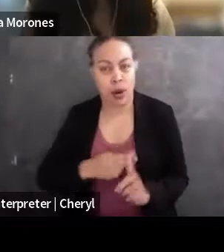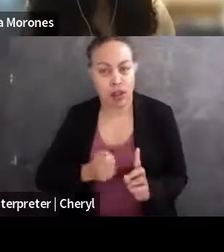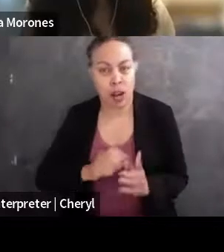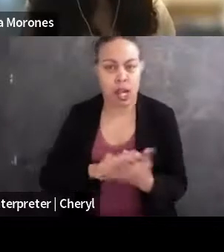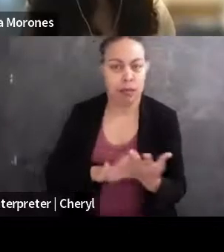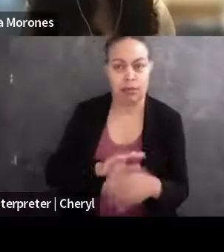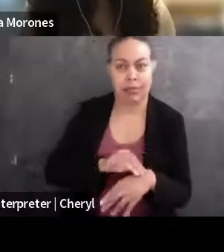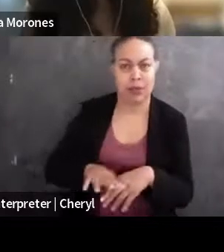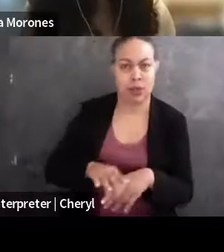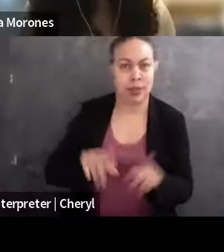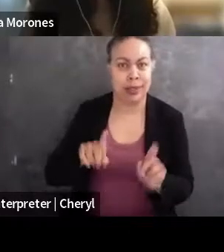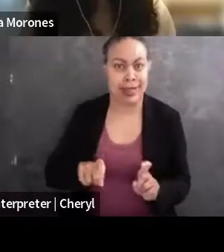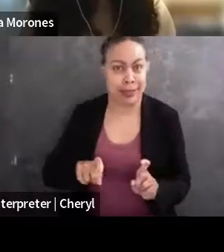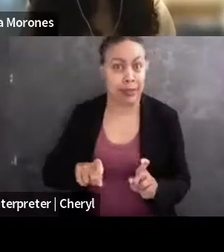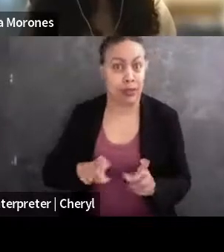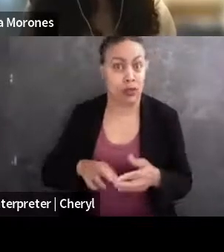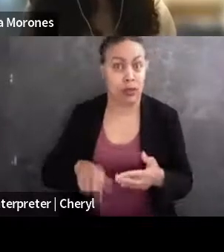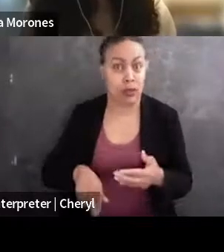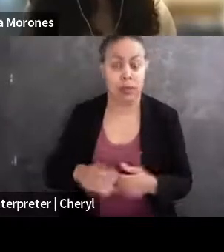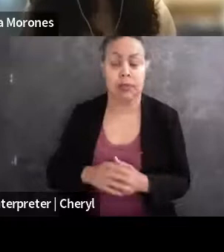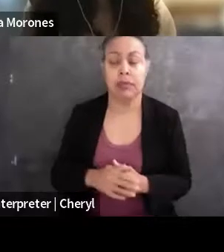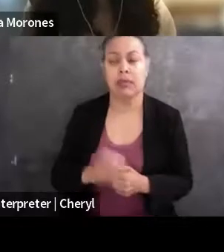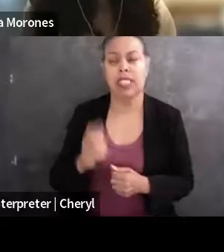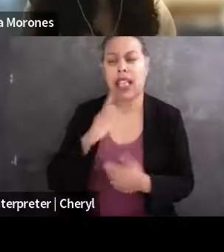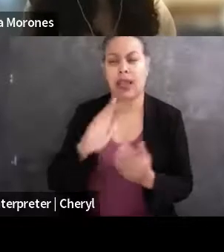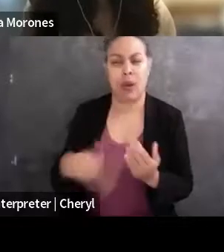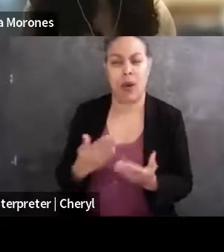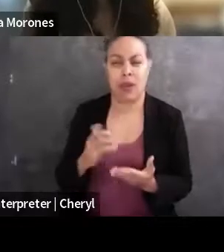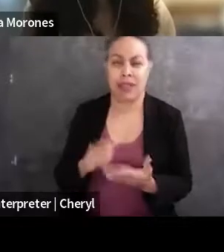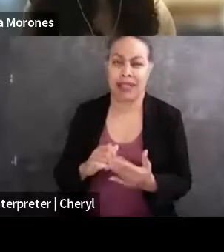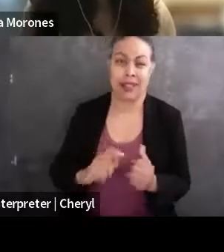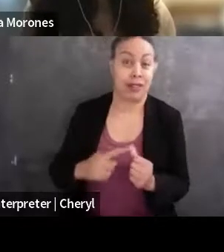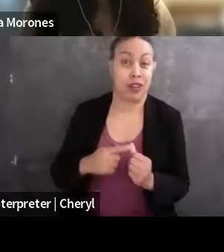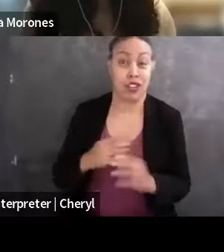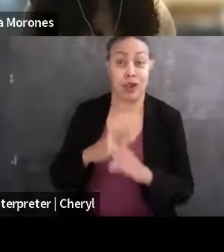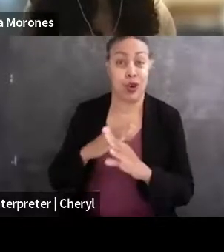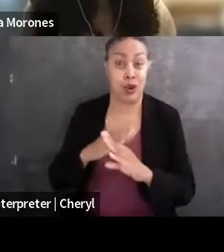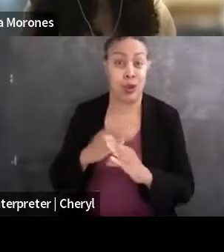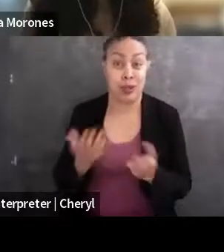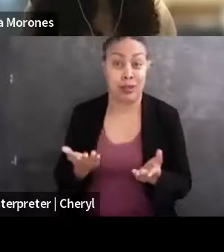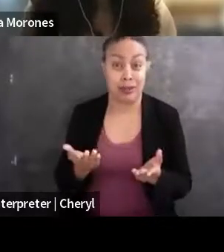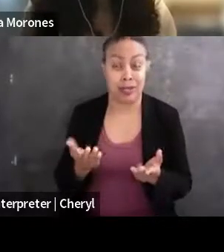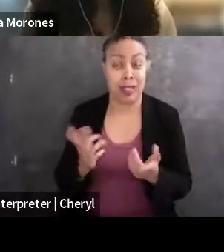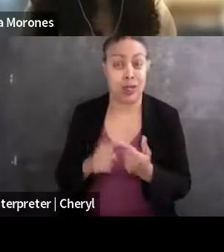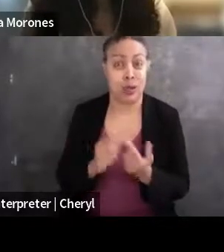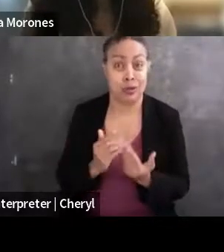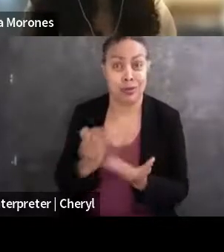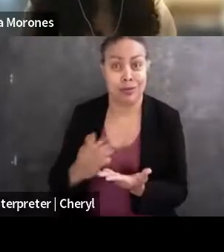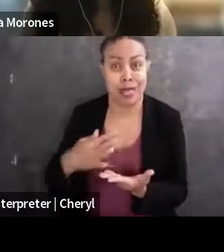And all of this, I think, is the first very huge hurdle in even getting applications into law schools